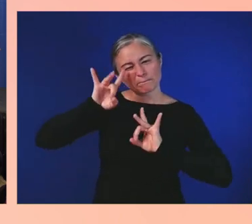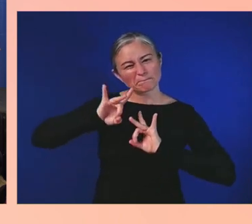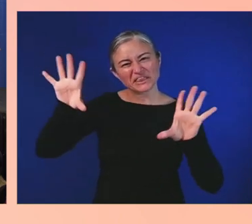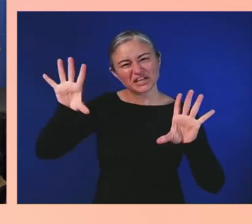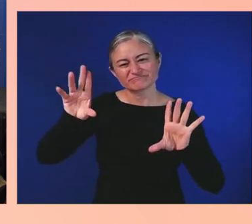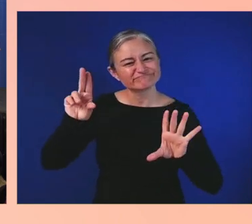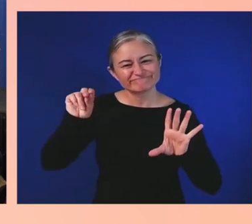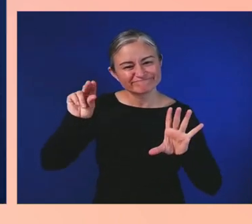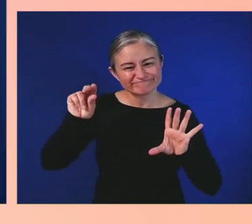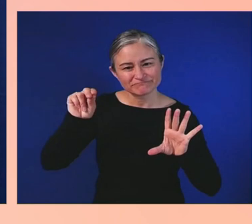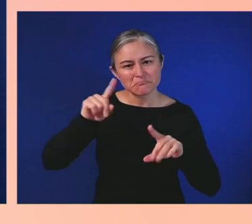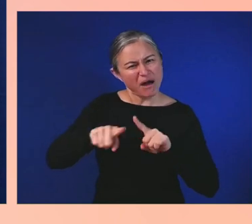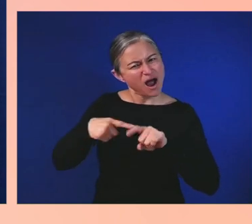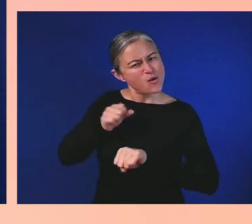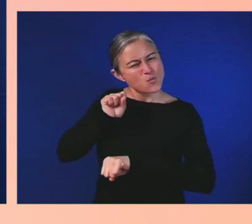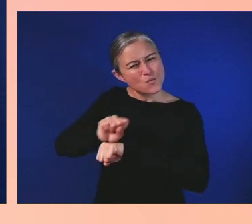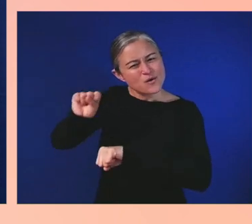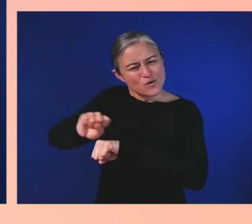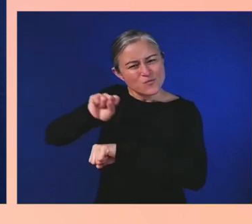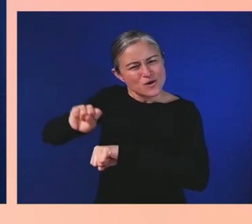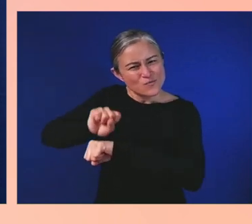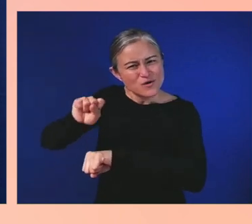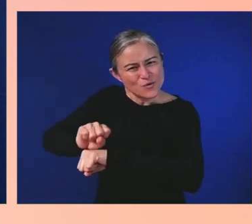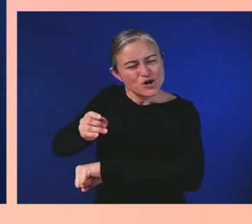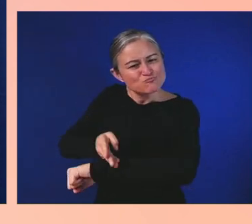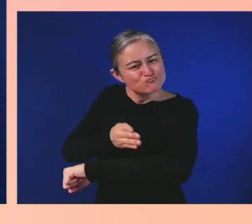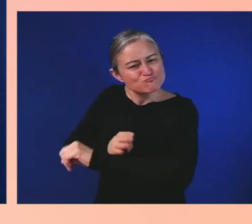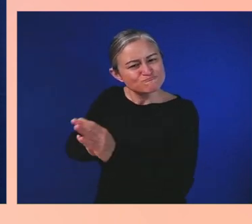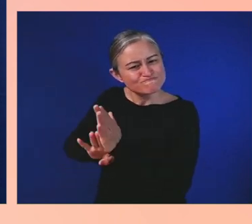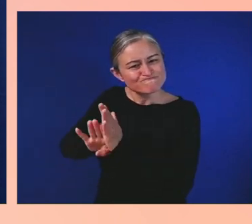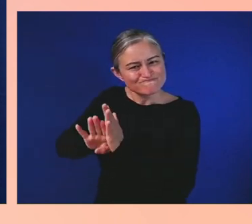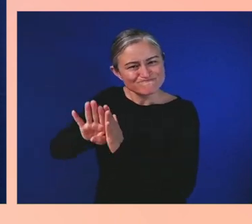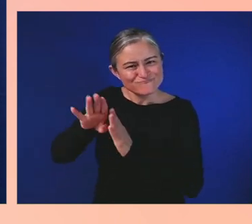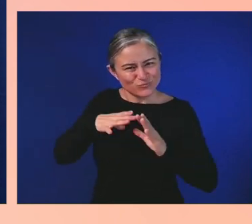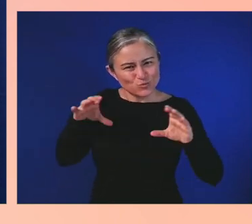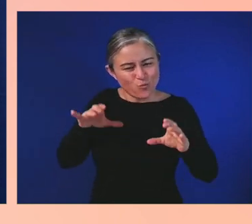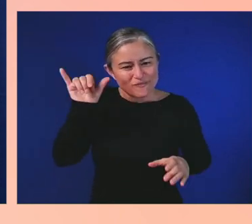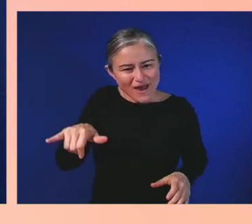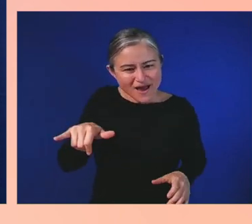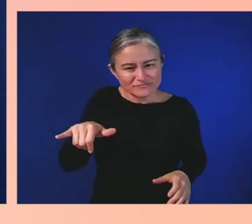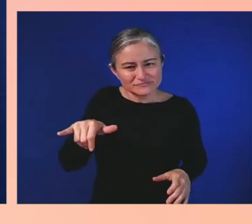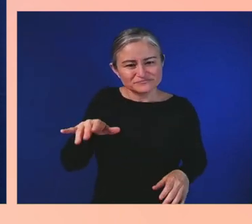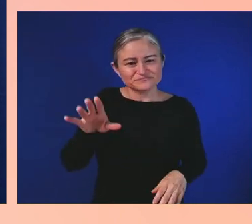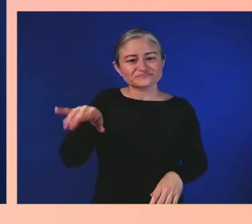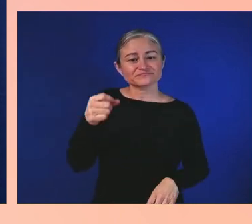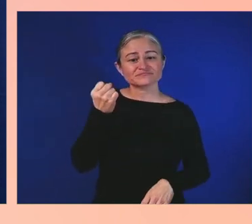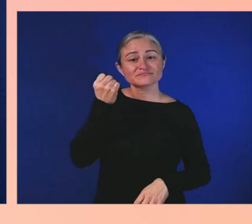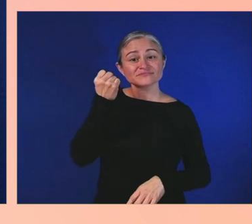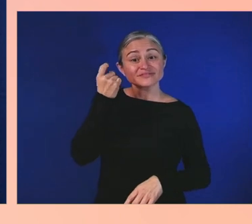Through that understanding of being labeled in school,